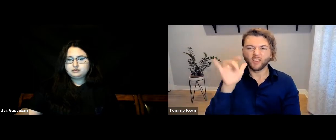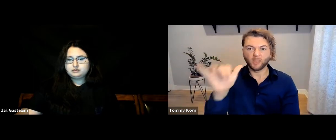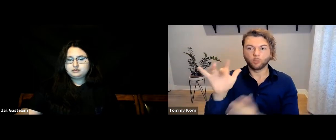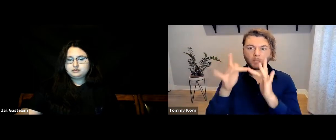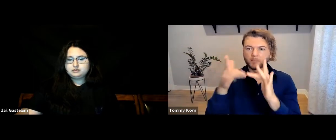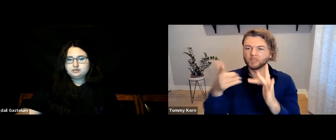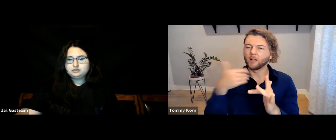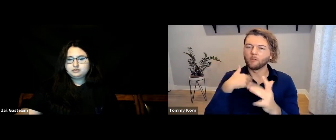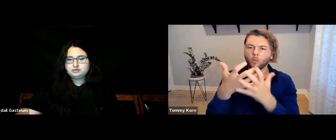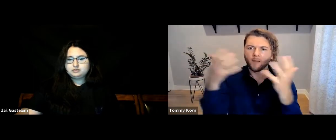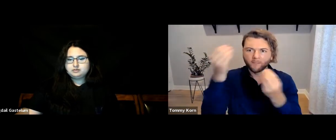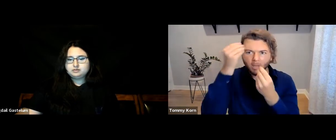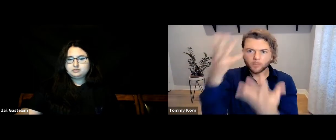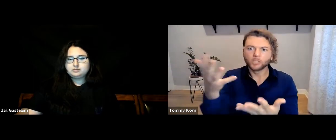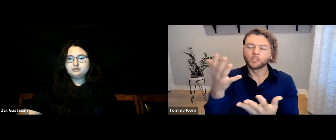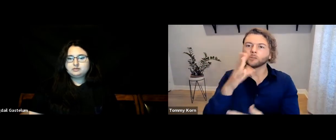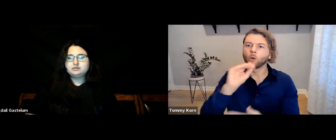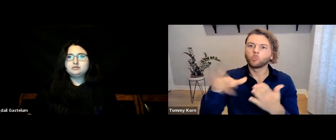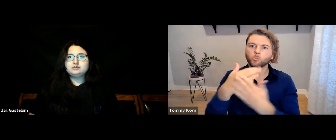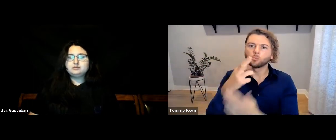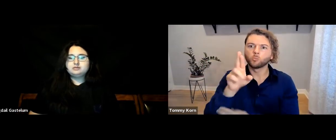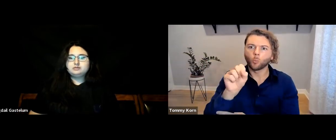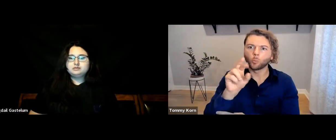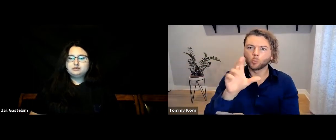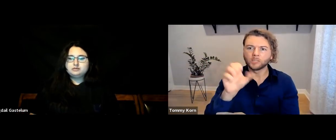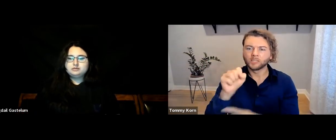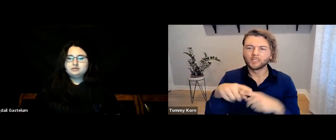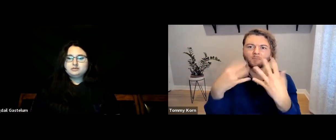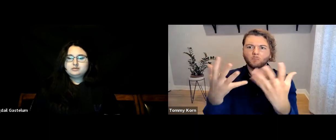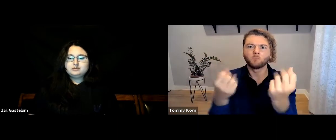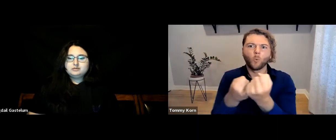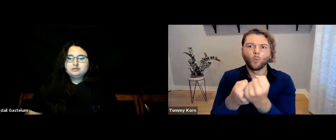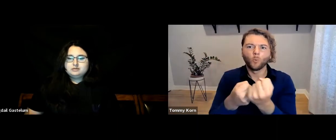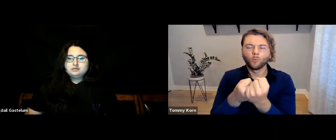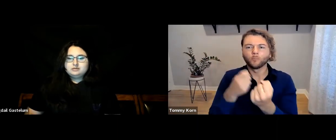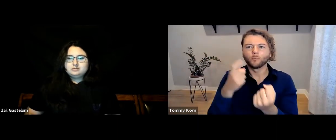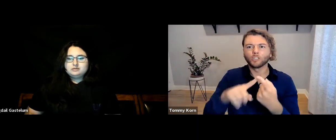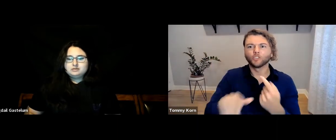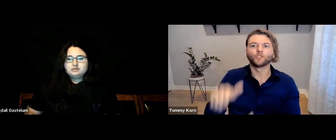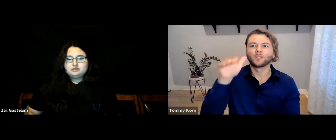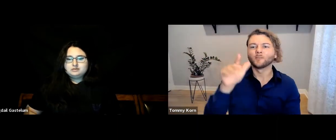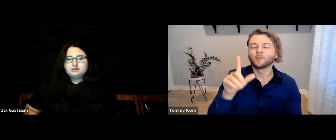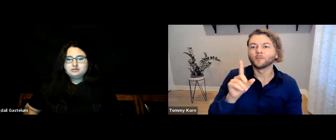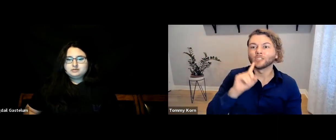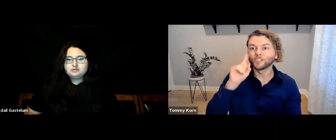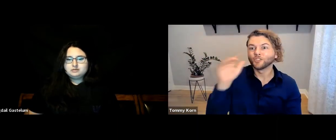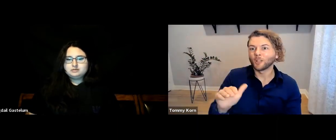That website has a plethora of resources about supporting Deaf children growing up